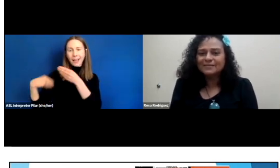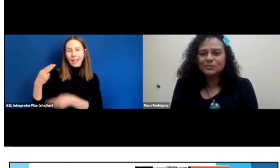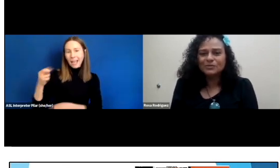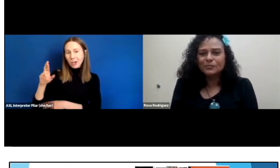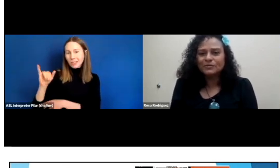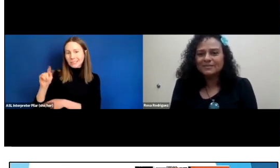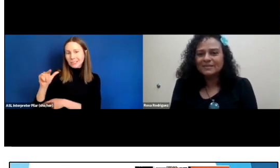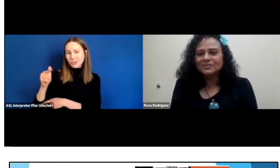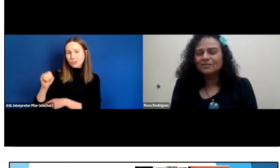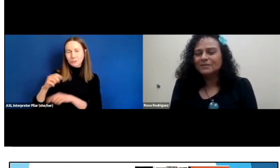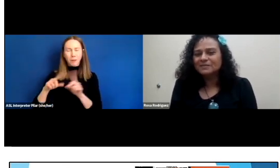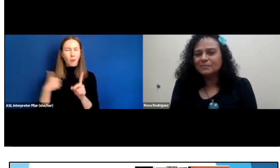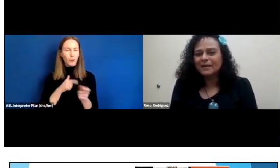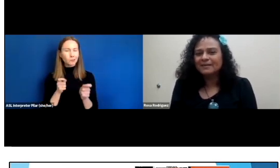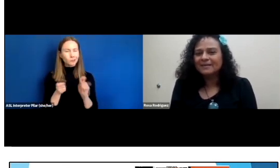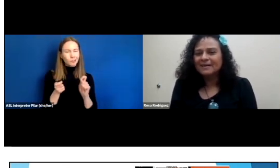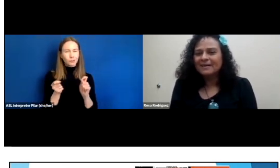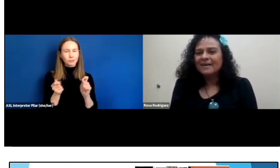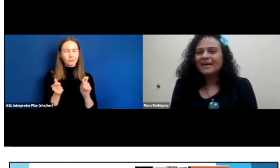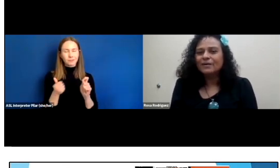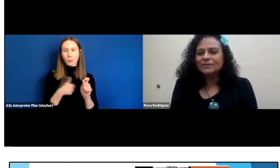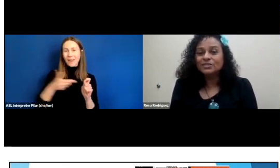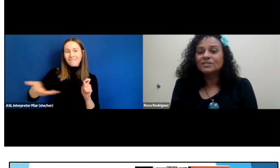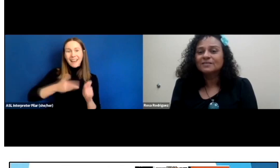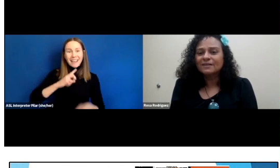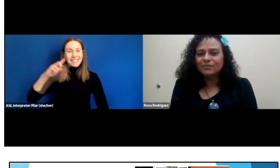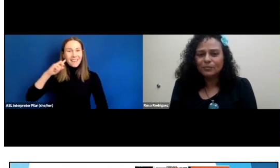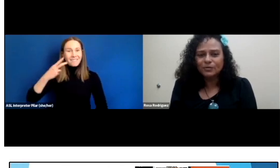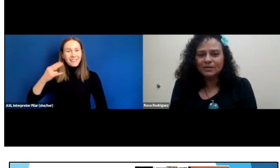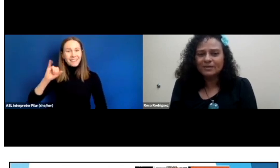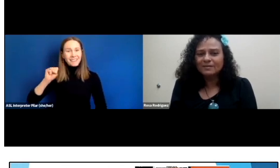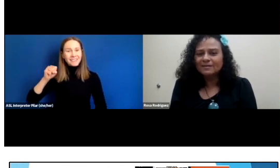to give a presentation on Hispanic heritage in the deaf community.